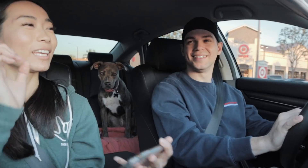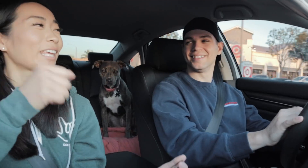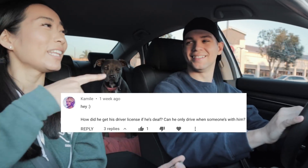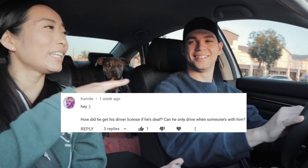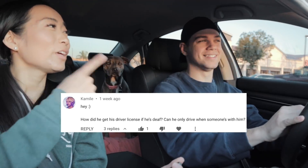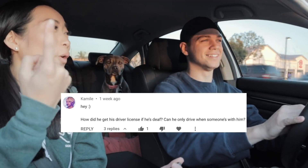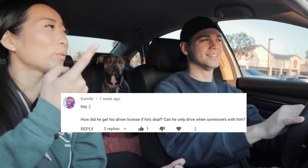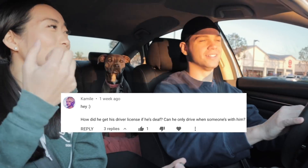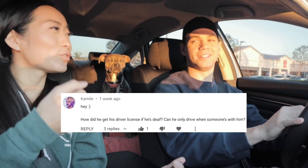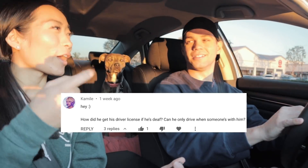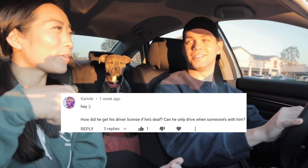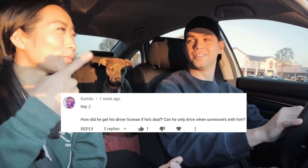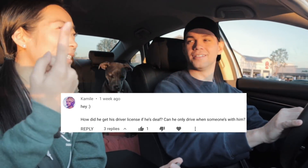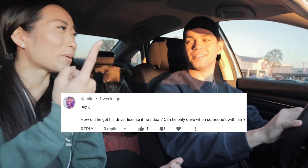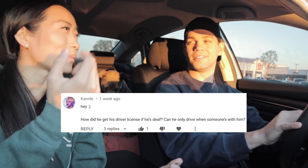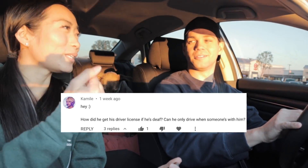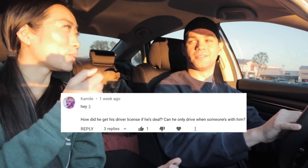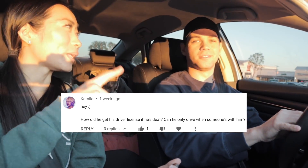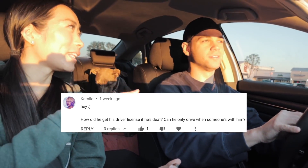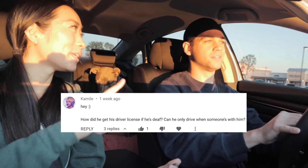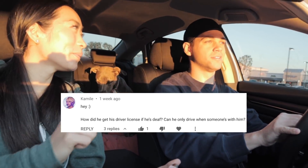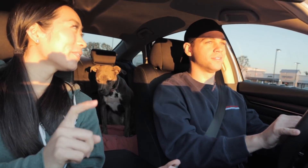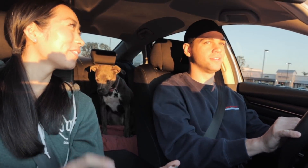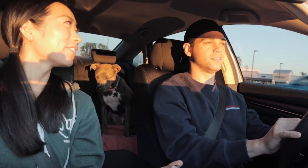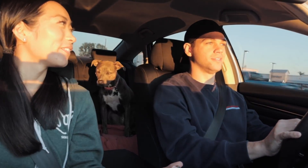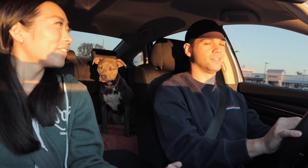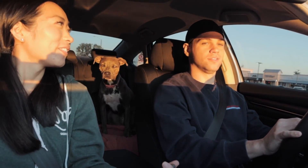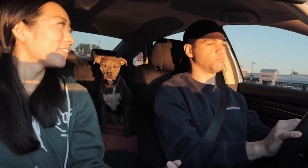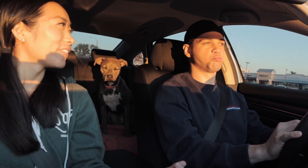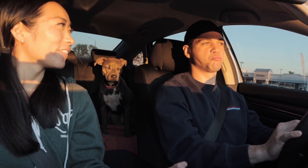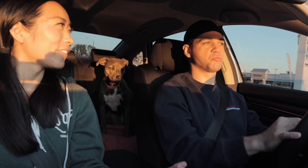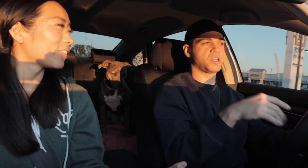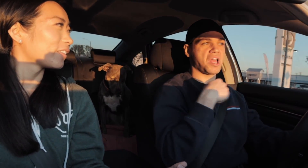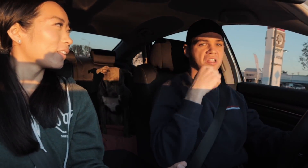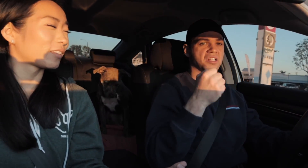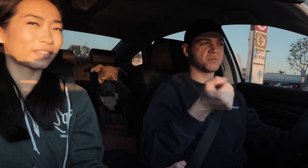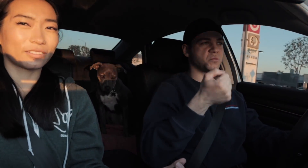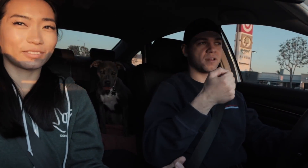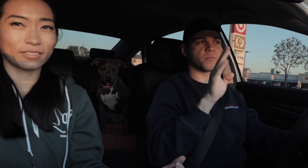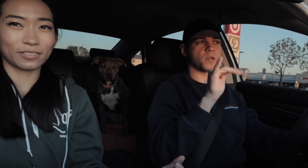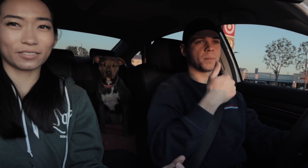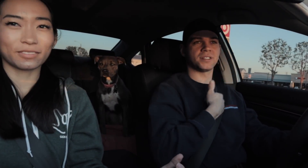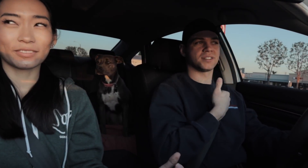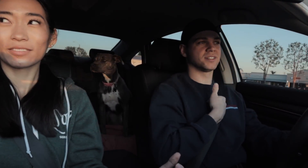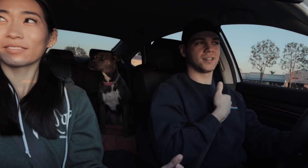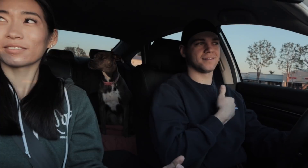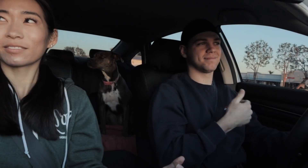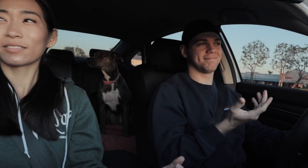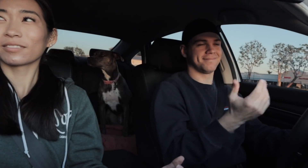E: Can he only drive when somebody's with him? R: Nah I can drive by myself.